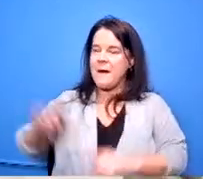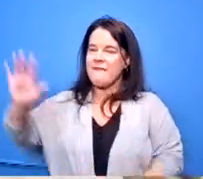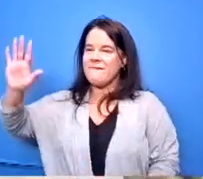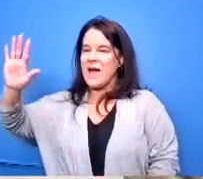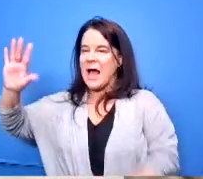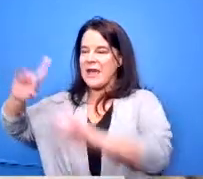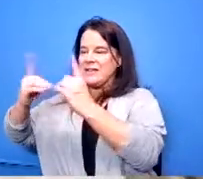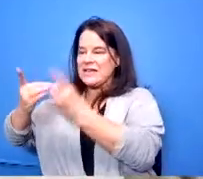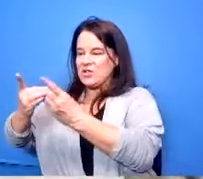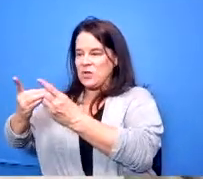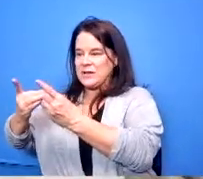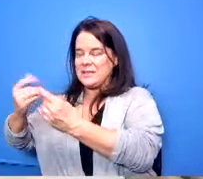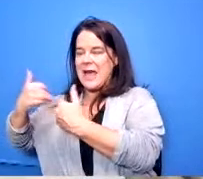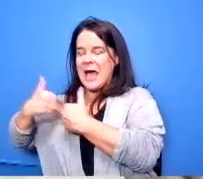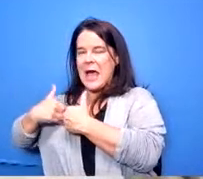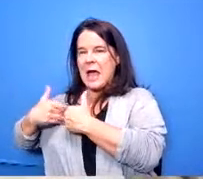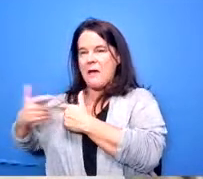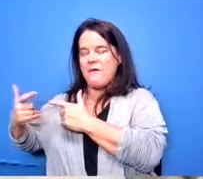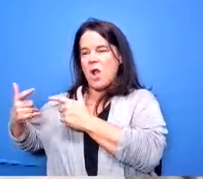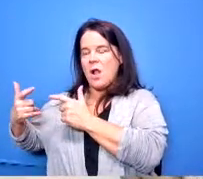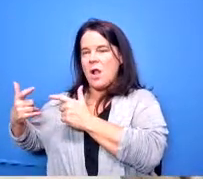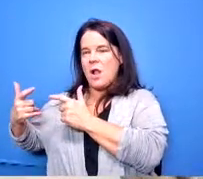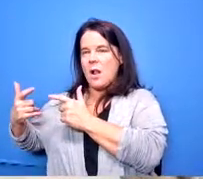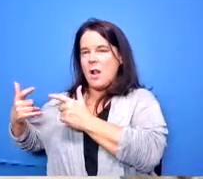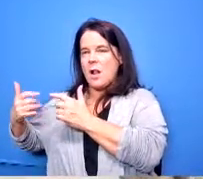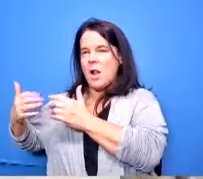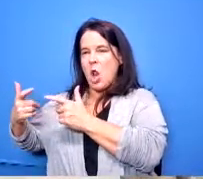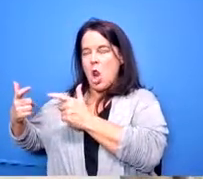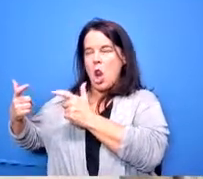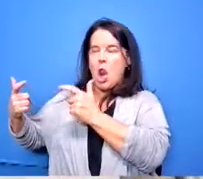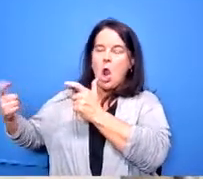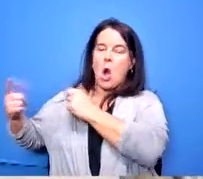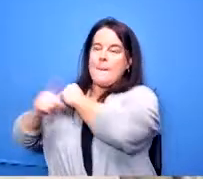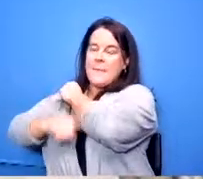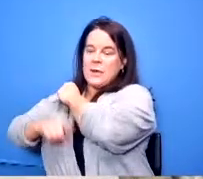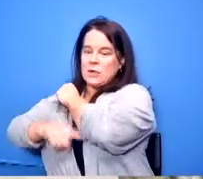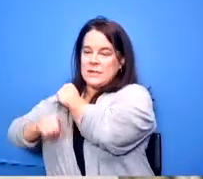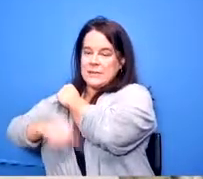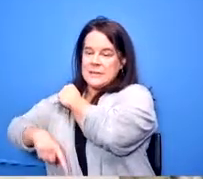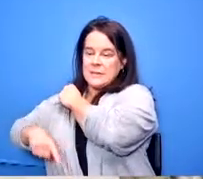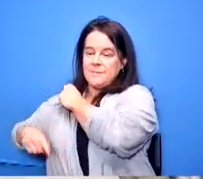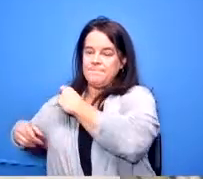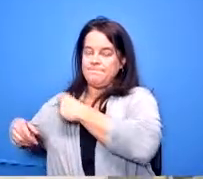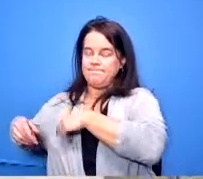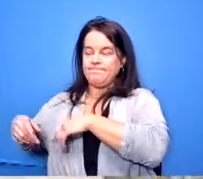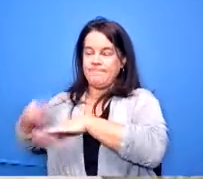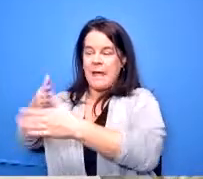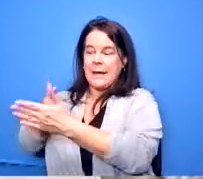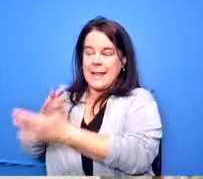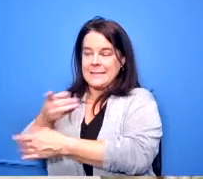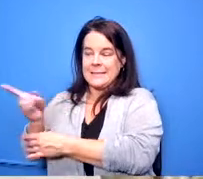have very large um very large penalties being uh weighed against them because they haven't been